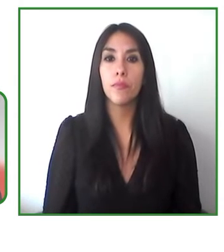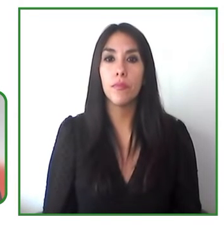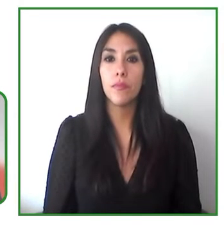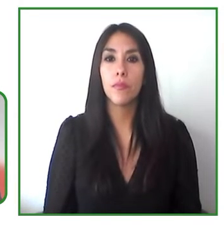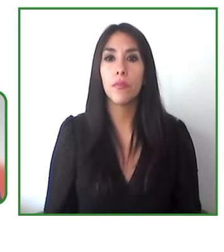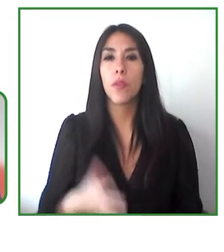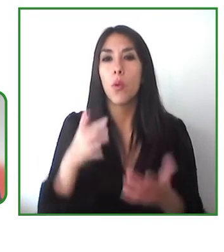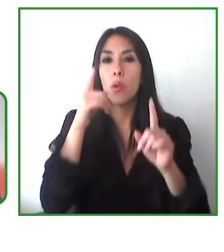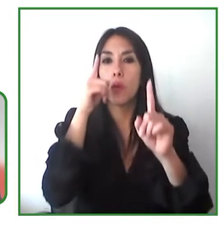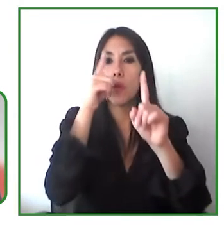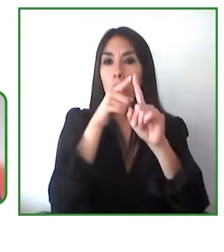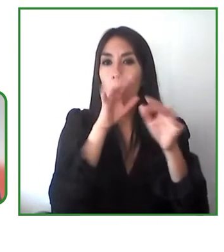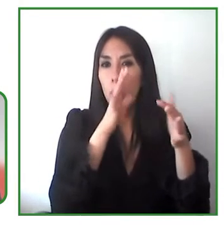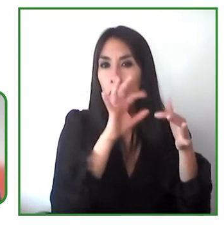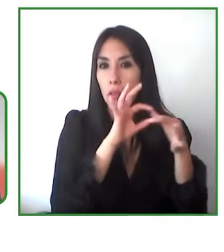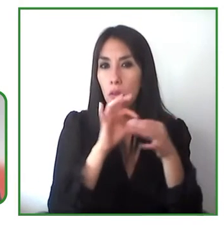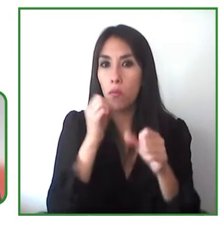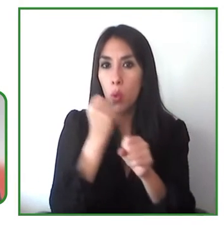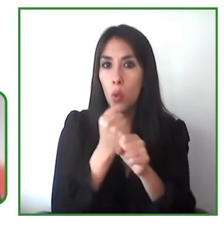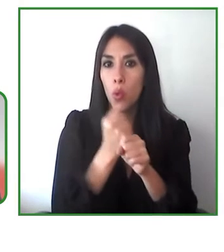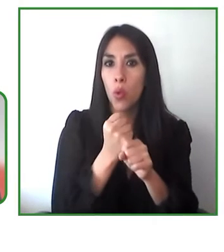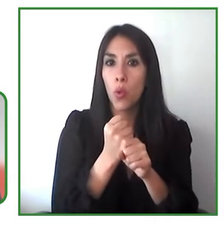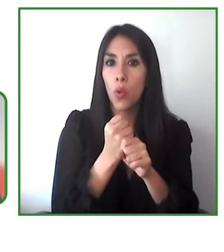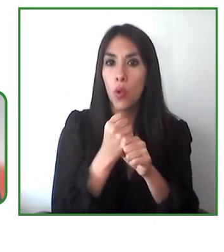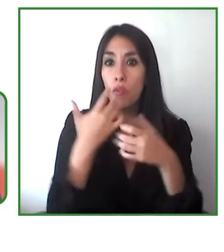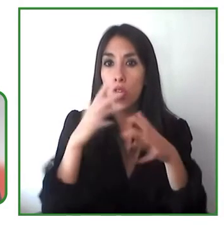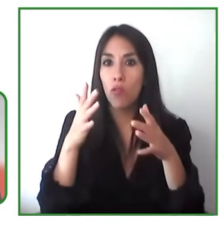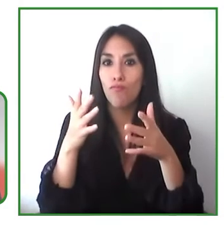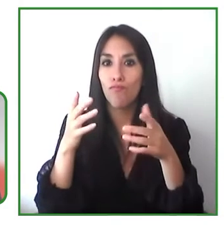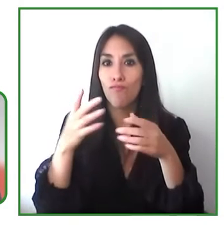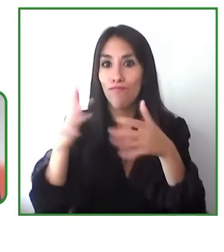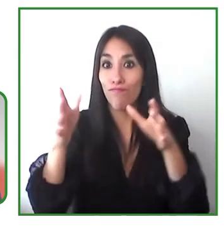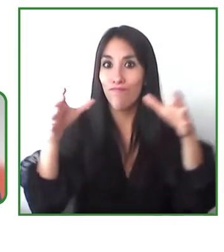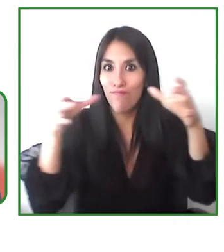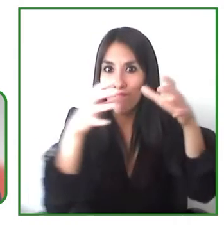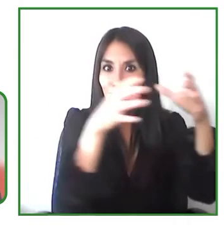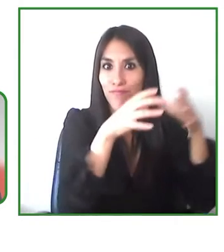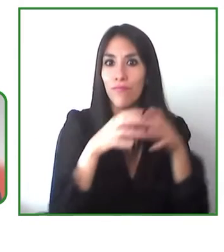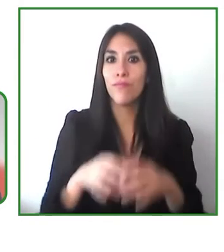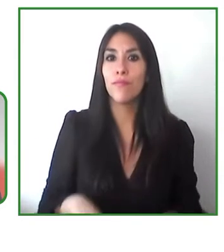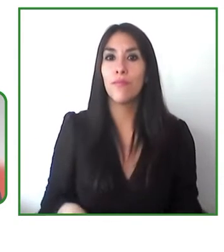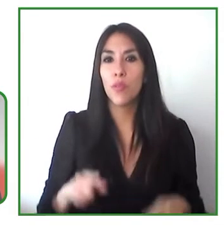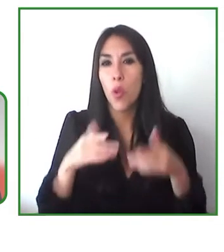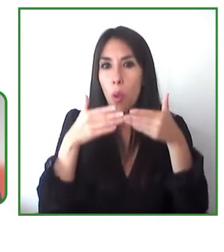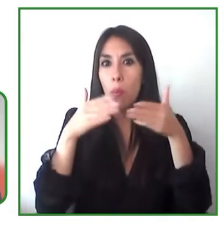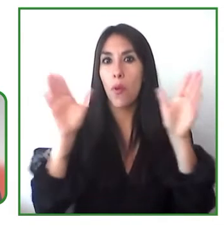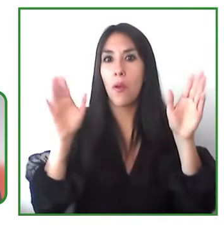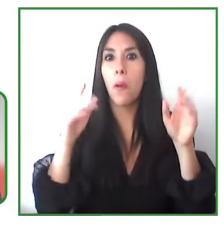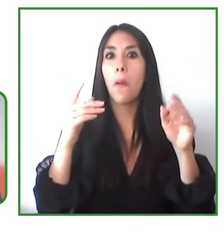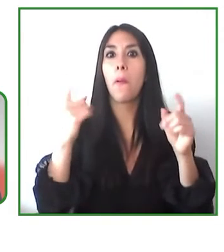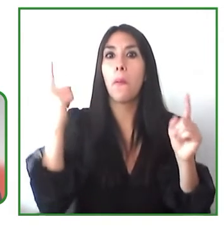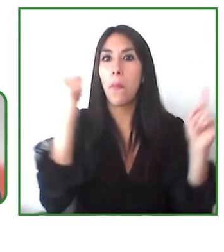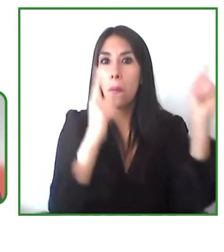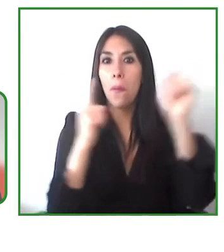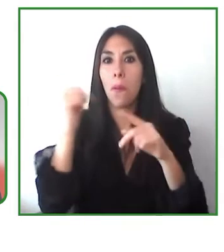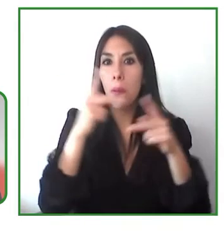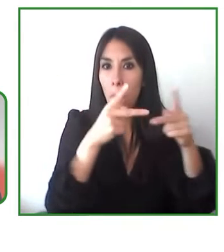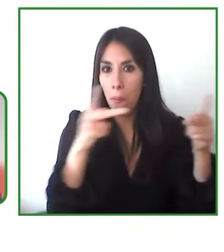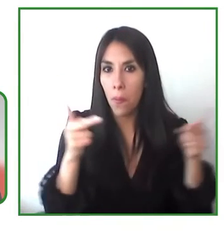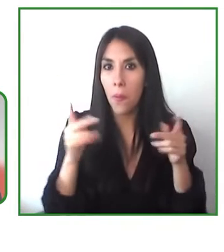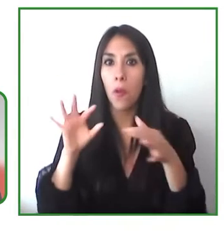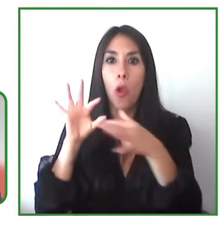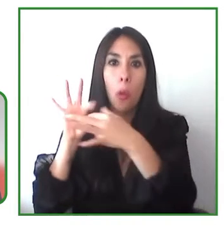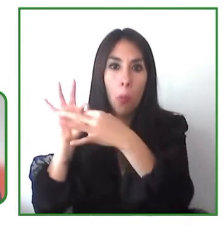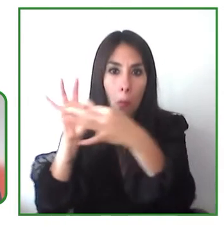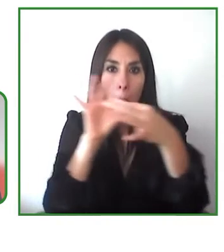is working with partners you have worked with and your models include